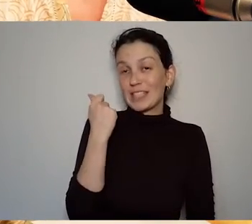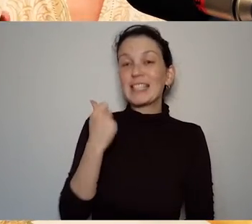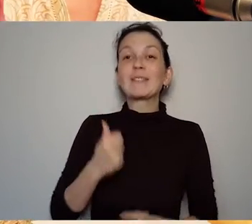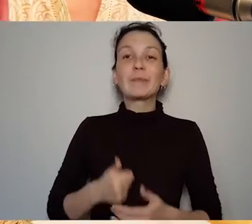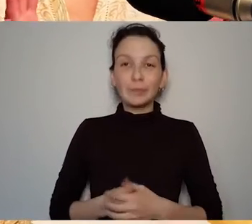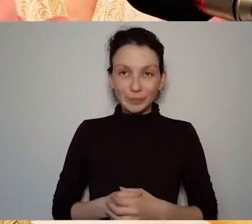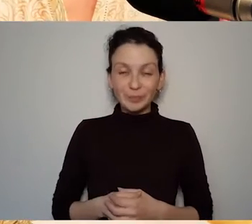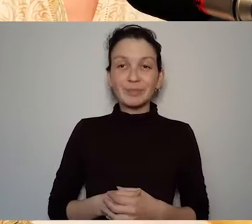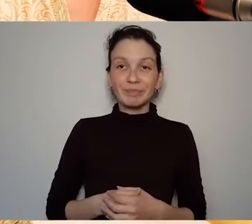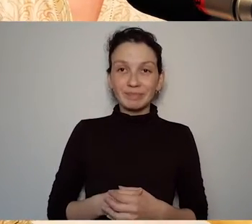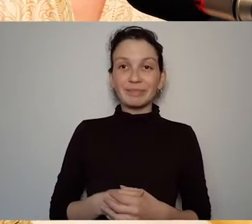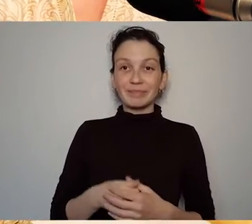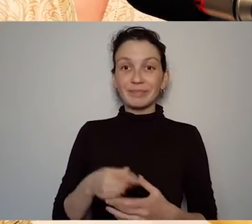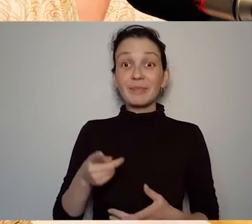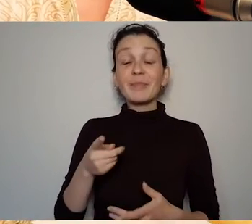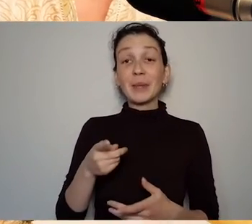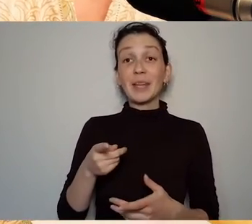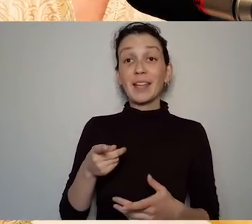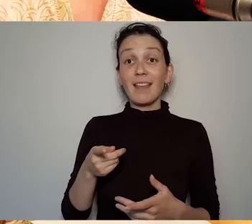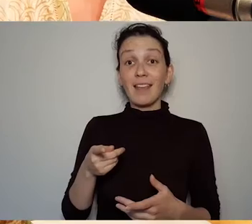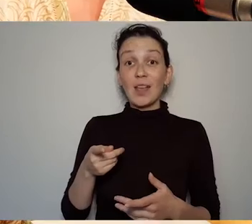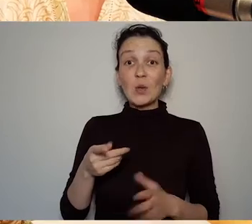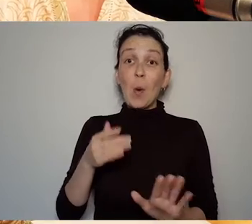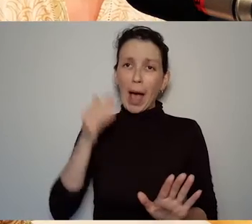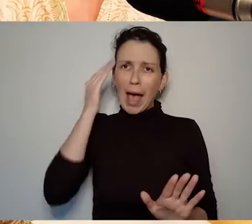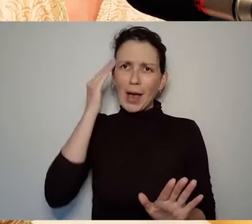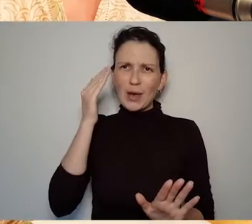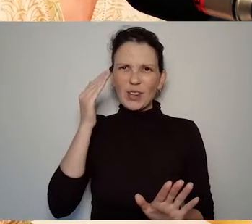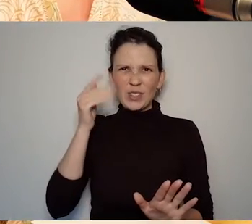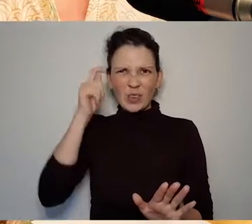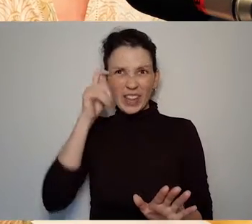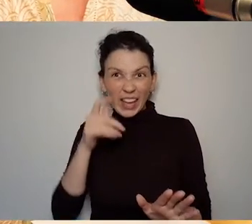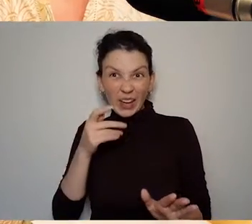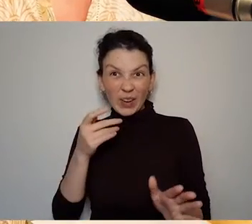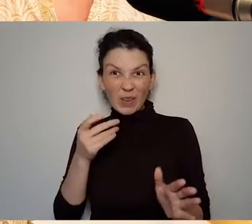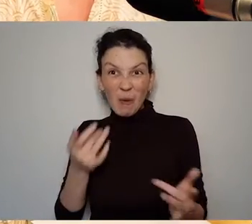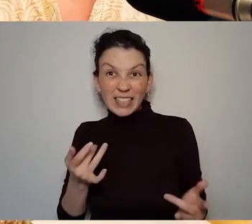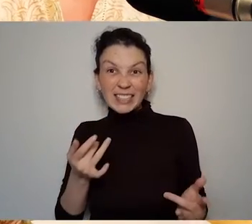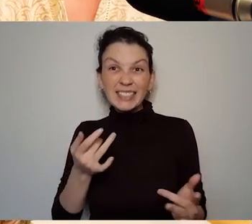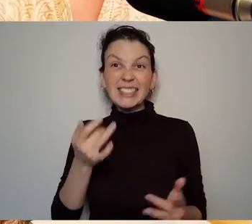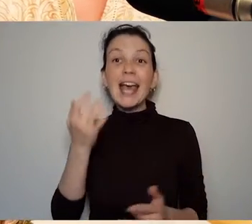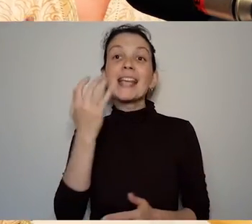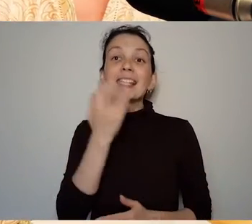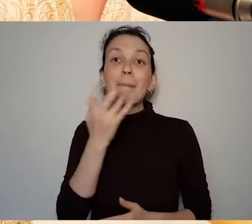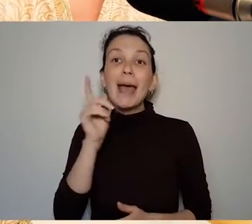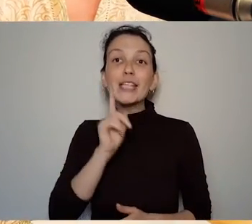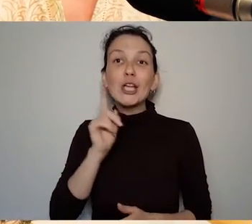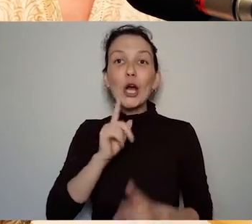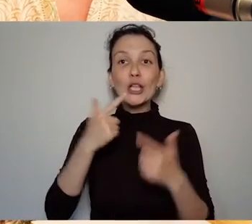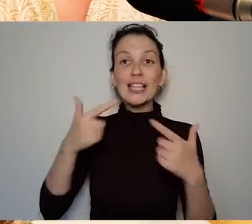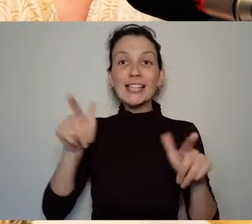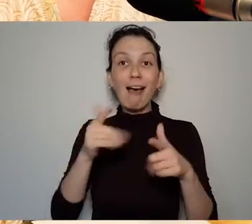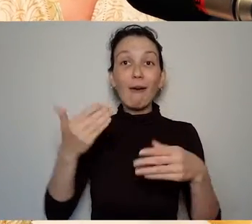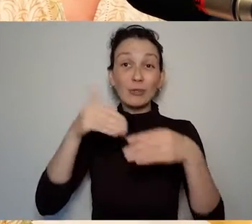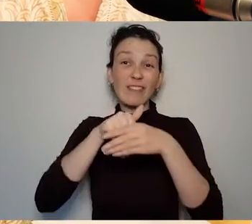unlikely as it may seem a Spice Girls song was introduced by Amanda to the group and it was the